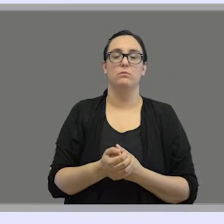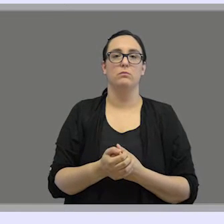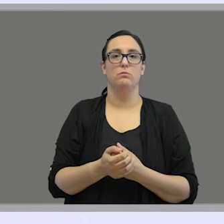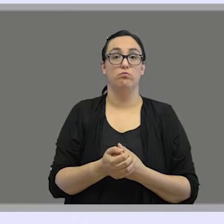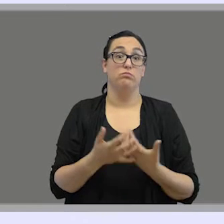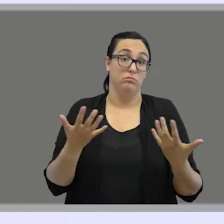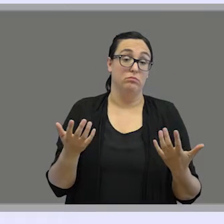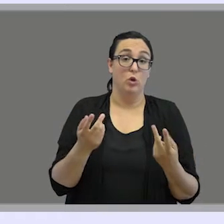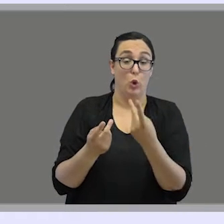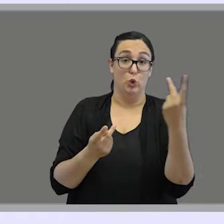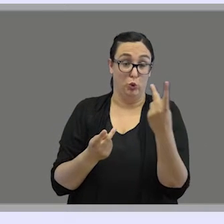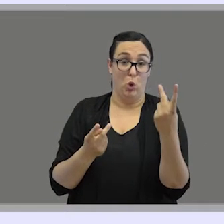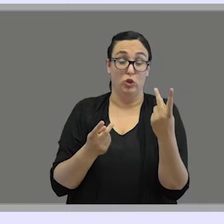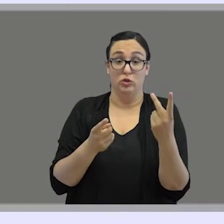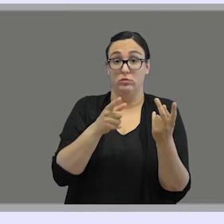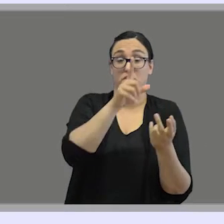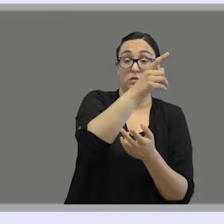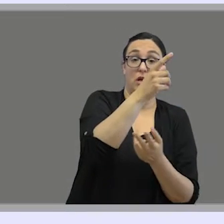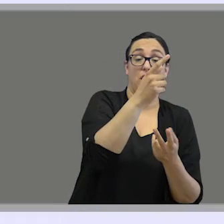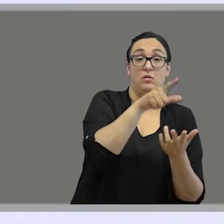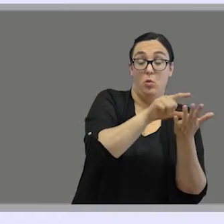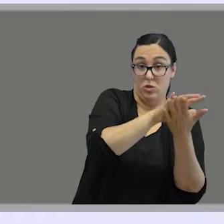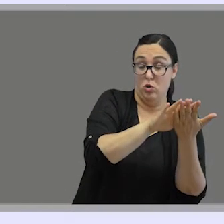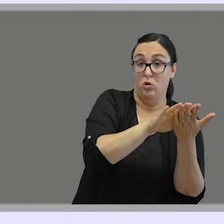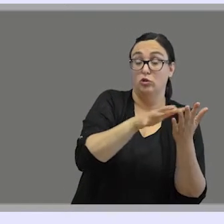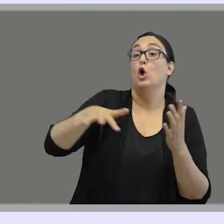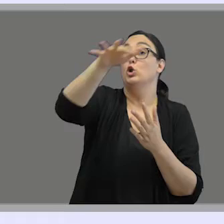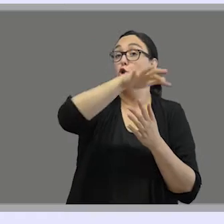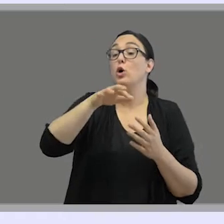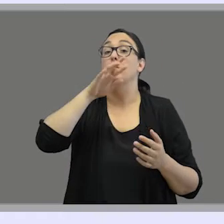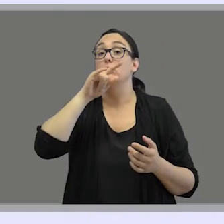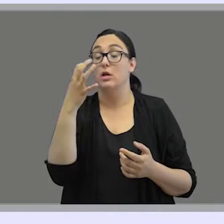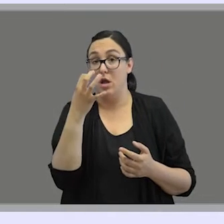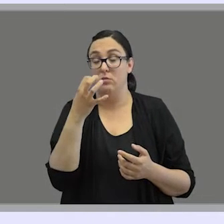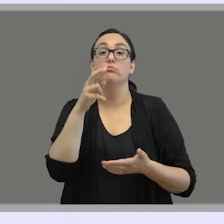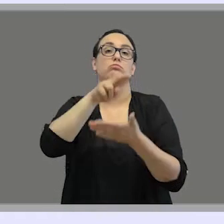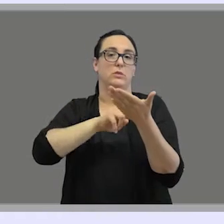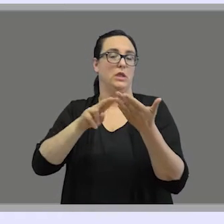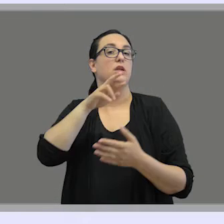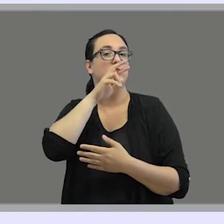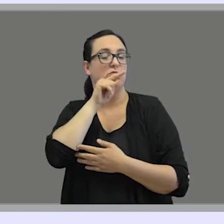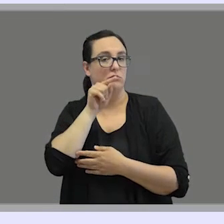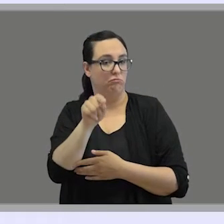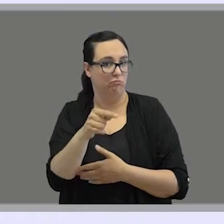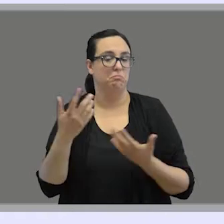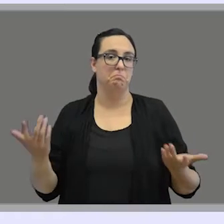although the same spoken language, that is spoken English, is used in both countries.